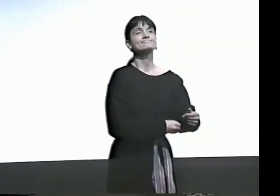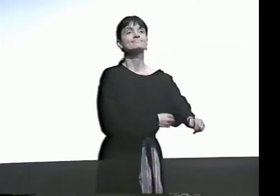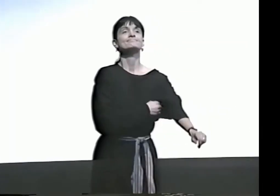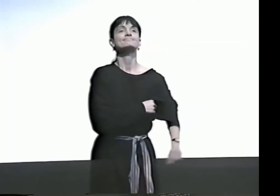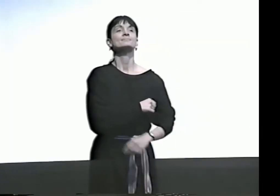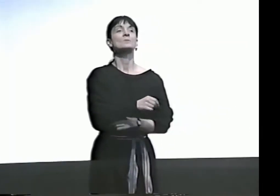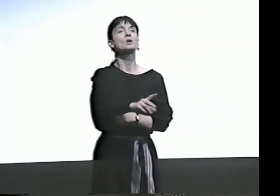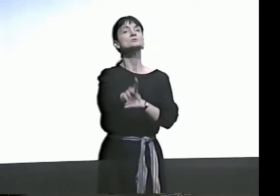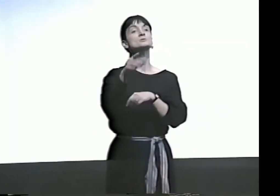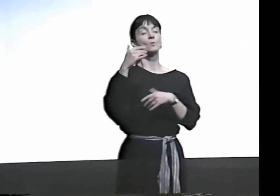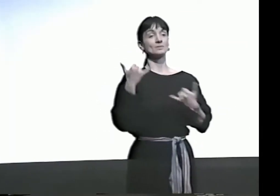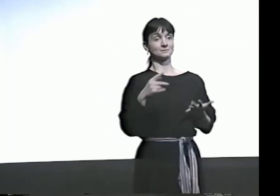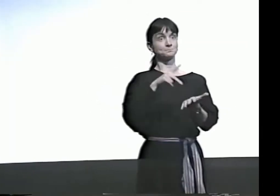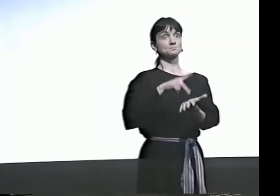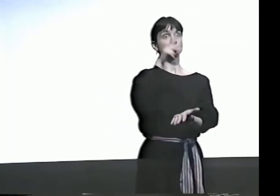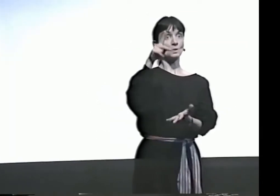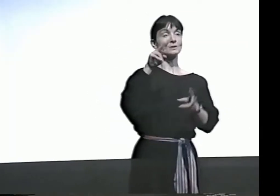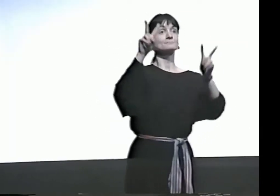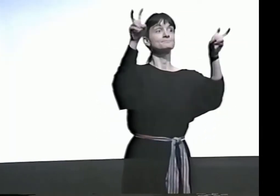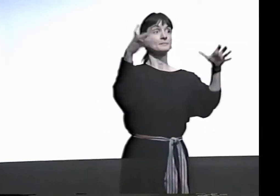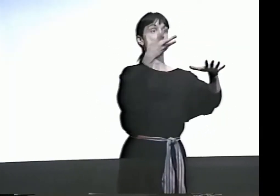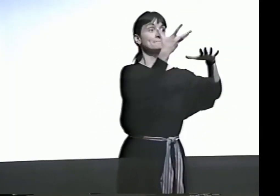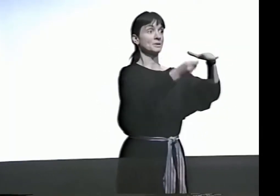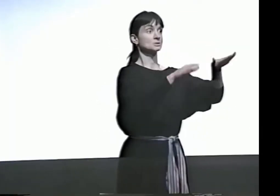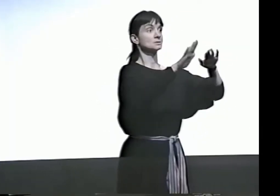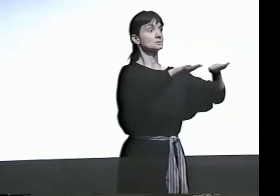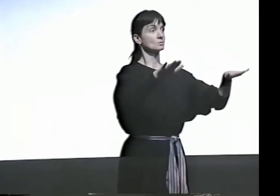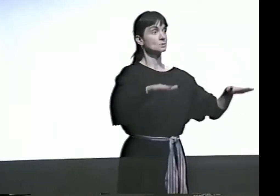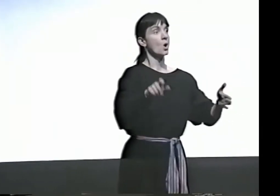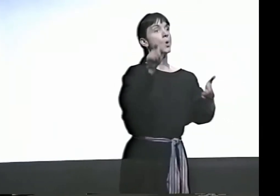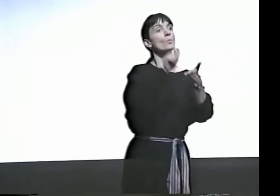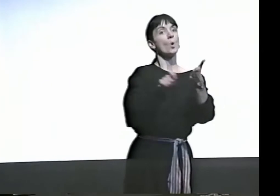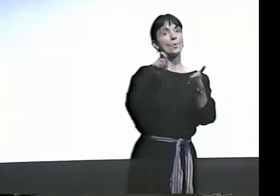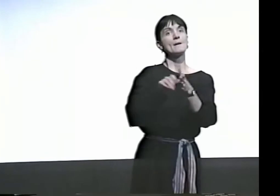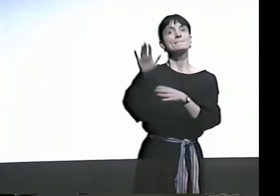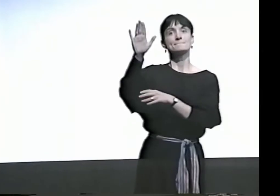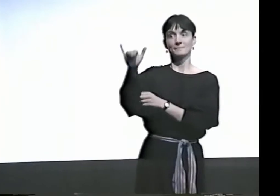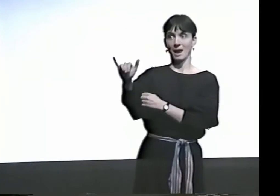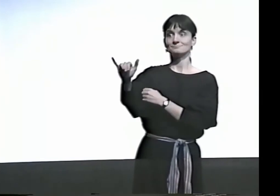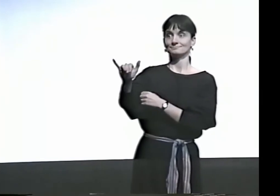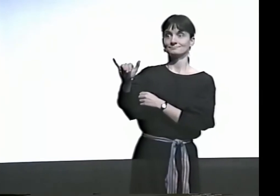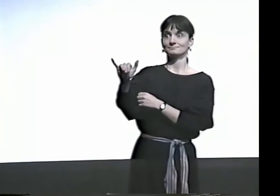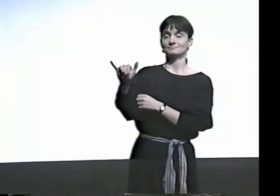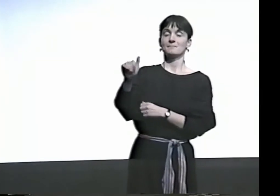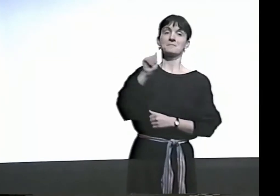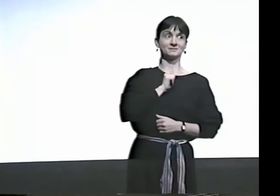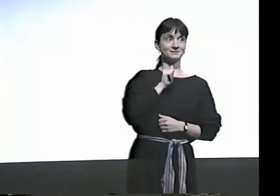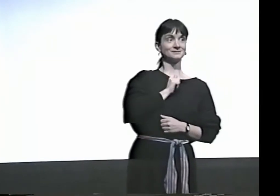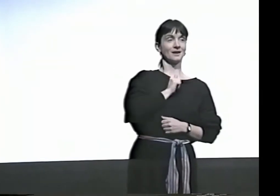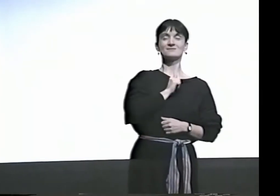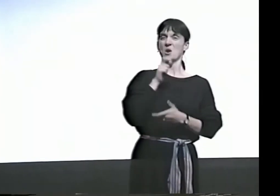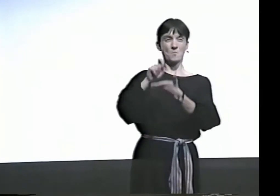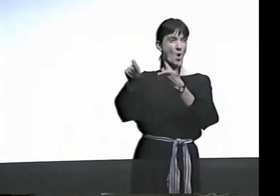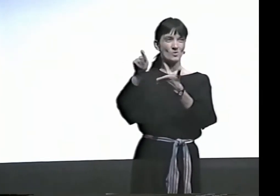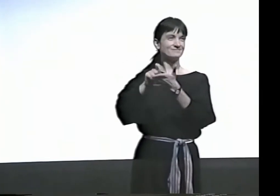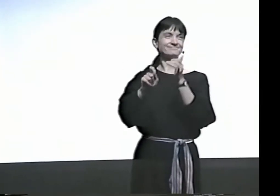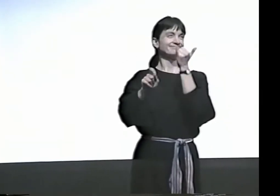IT'S REALLY TOUCHING. SO THIS POEM, "MISSING CHILDREN," WAS WRITTEN BY ME.